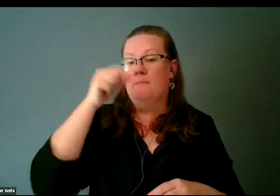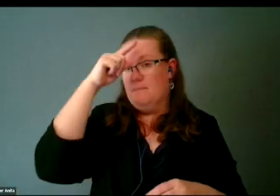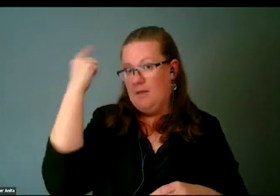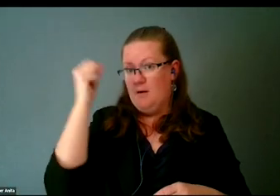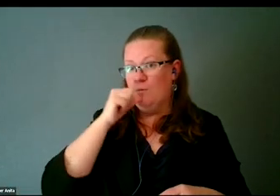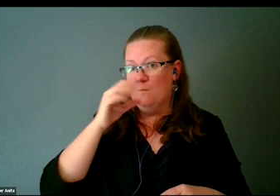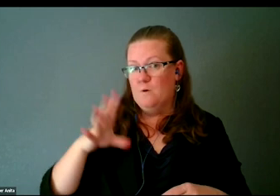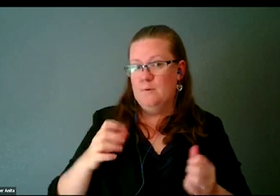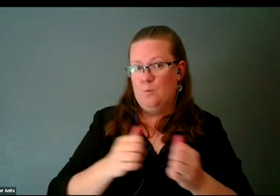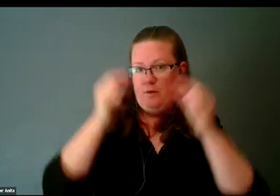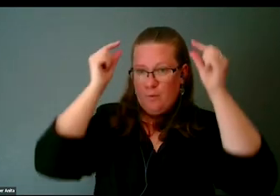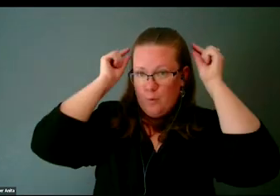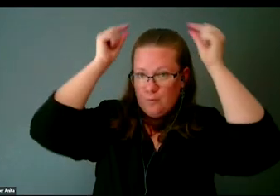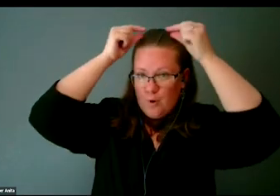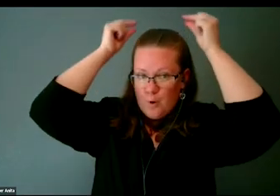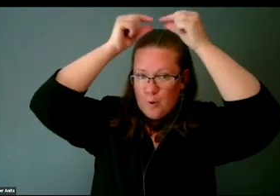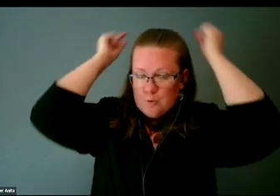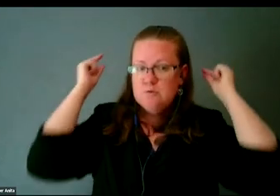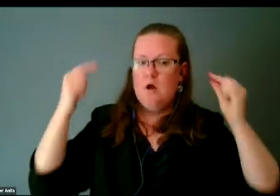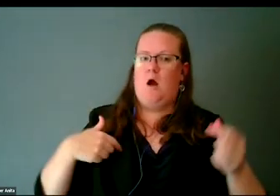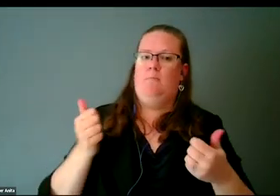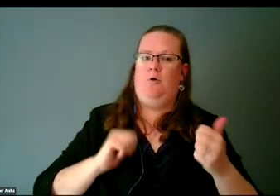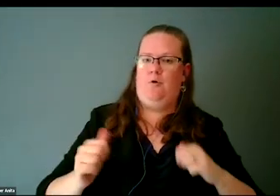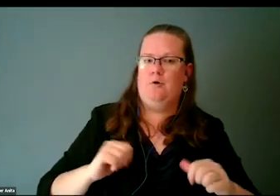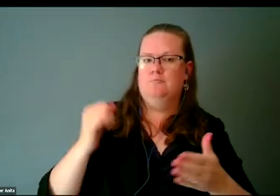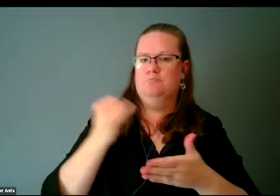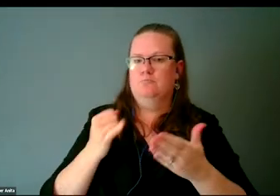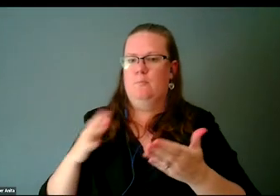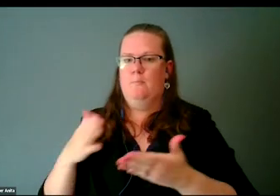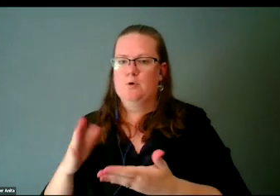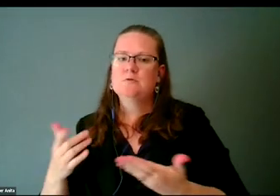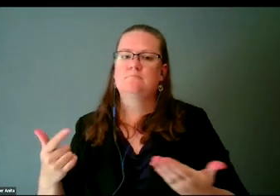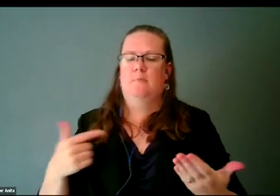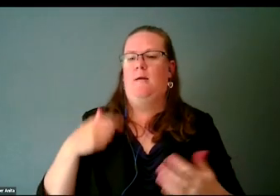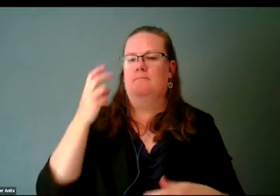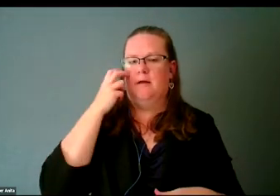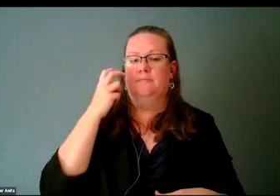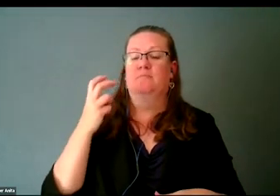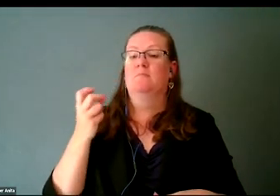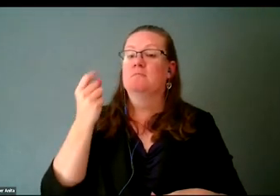Some people don't know this, but blind people love taking photos and sharing it with their friends, sharing it with their families.